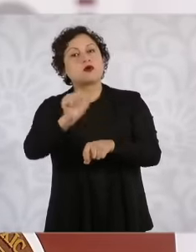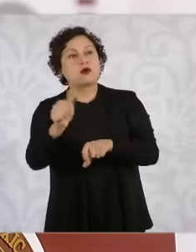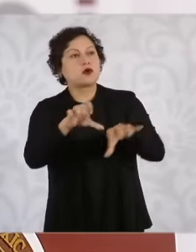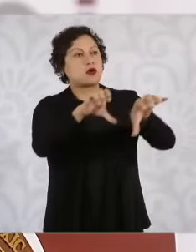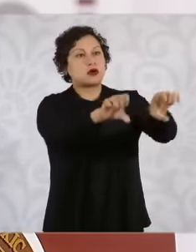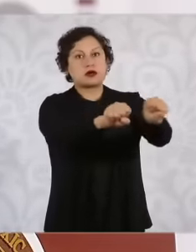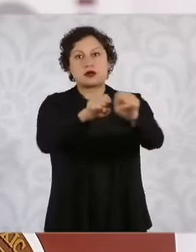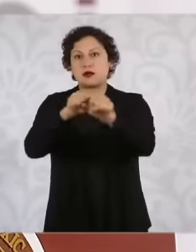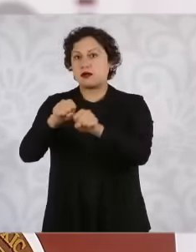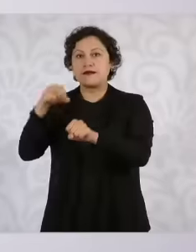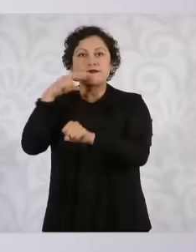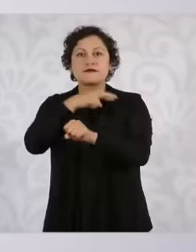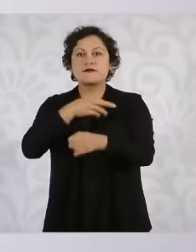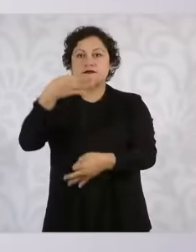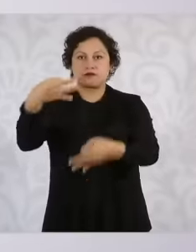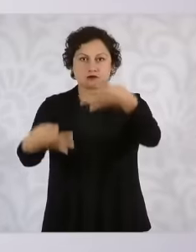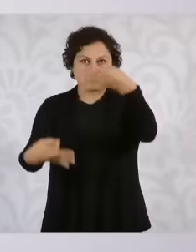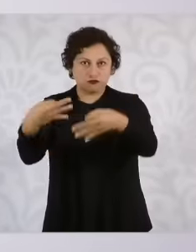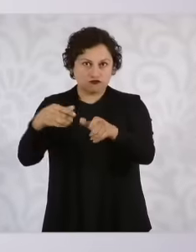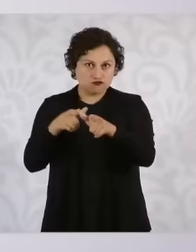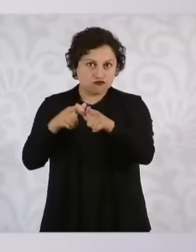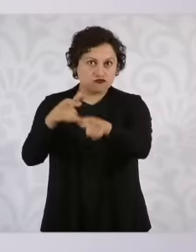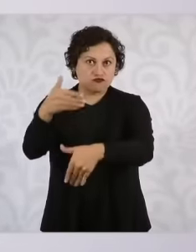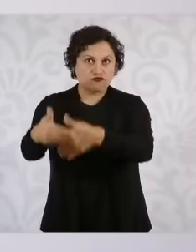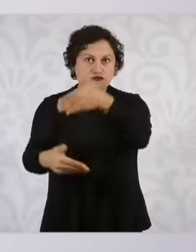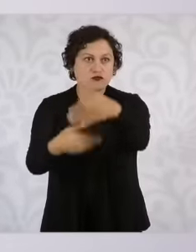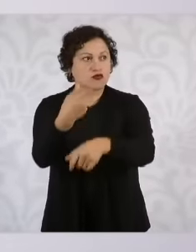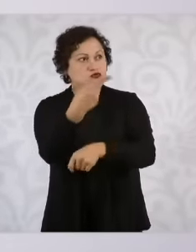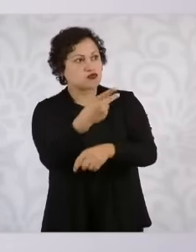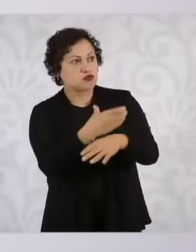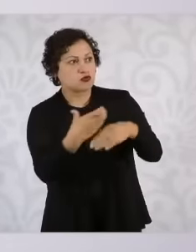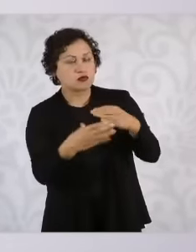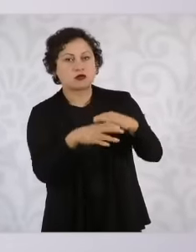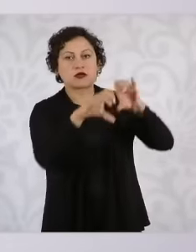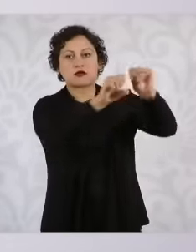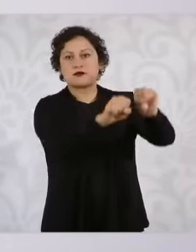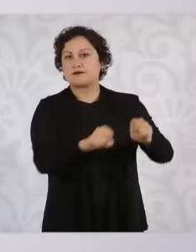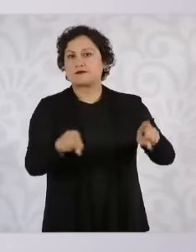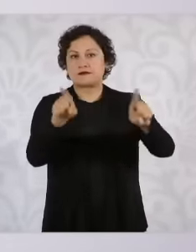insured assets. It should be highlighted that in the entities with the highest crime incidence such as